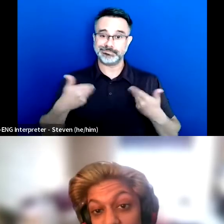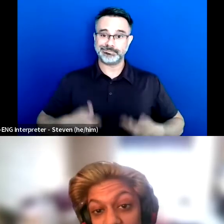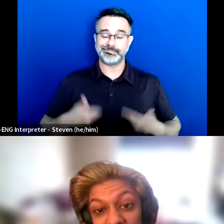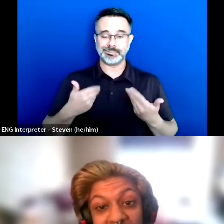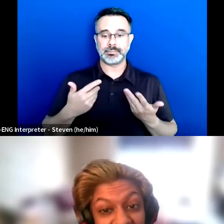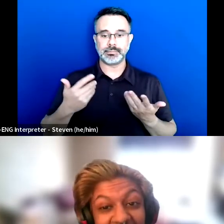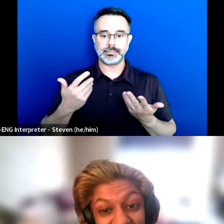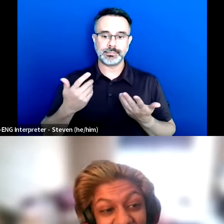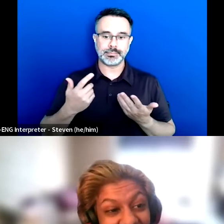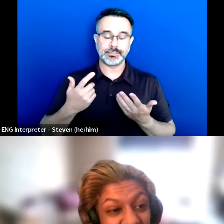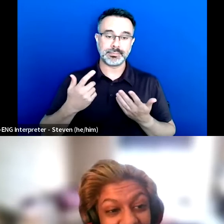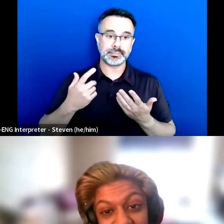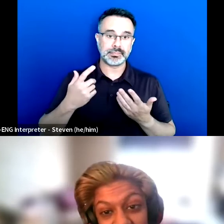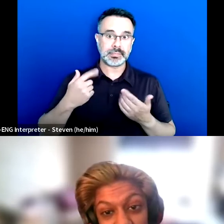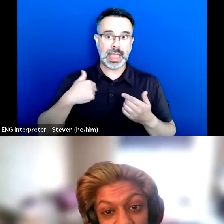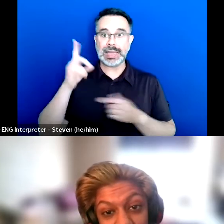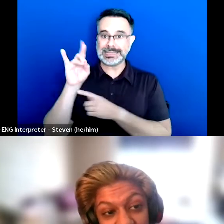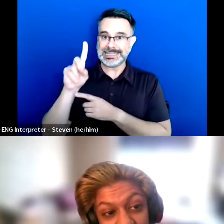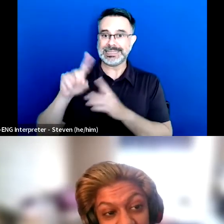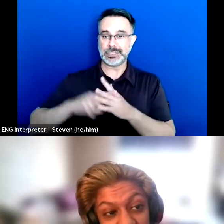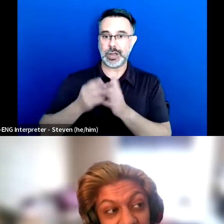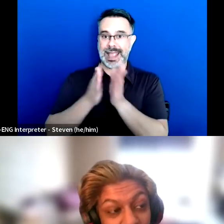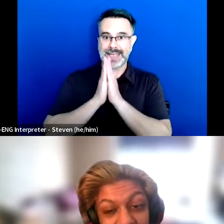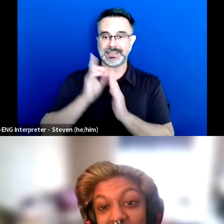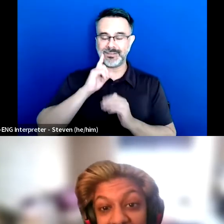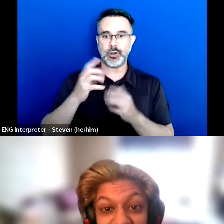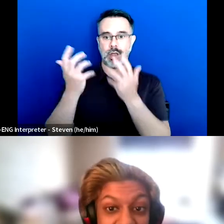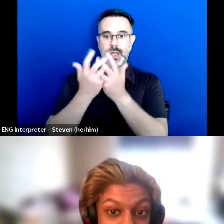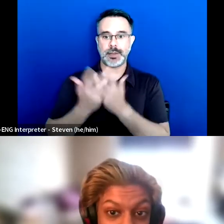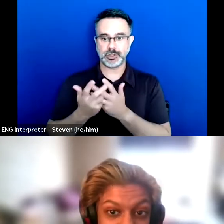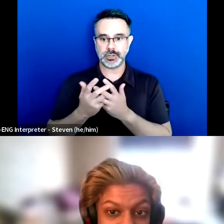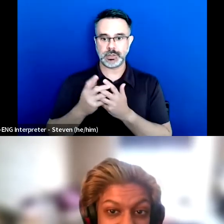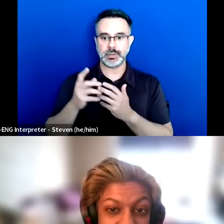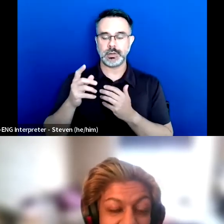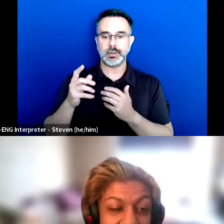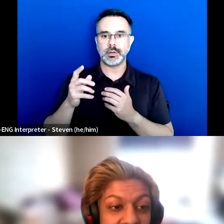once I did finally start asking for accommodations, it was I can't do phys ed.